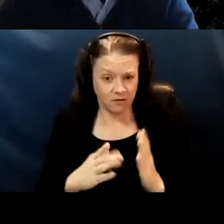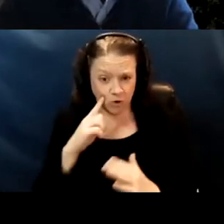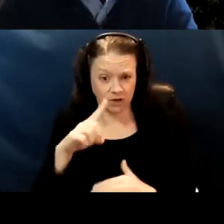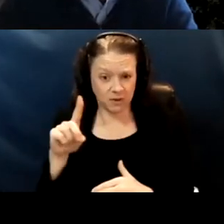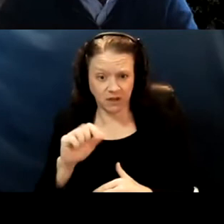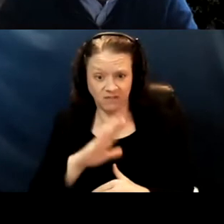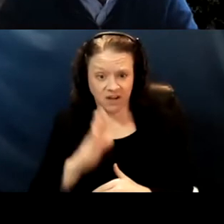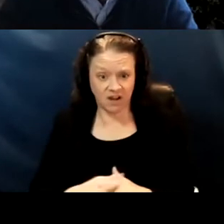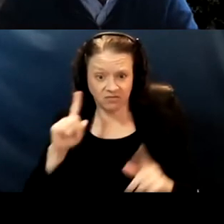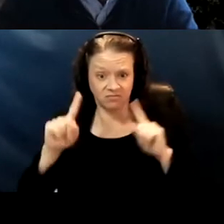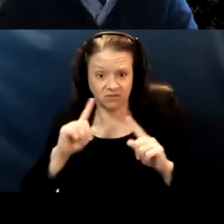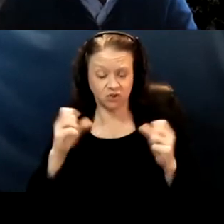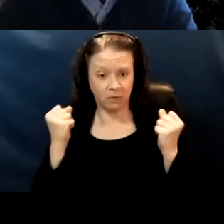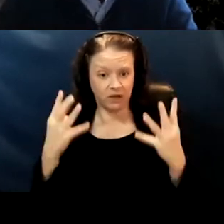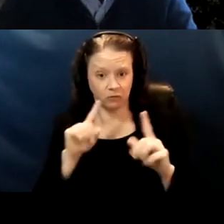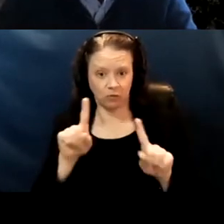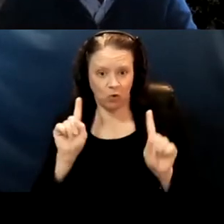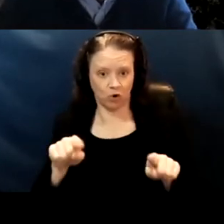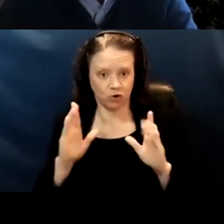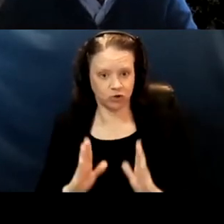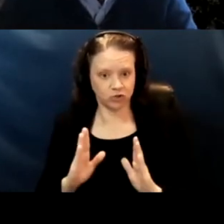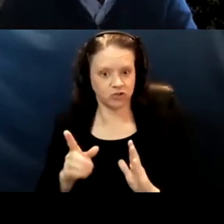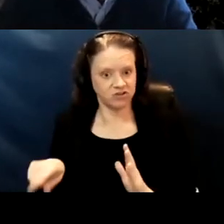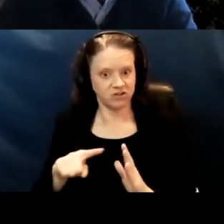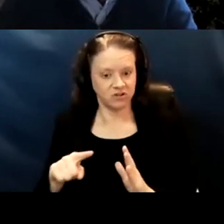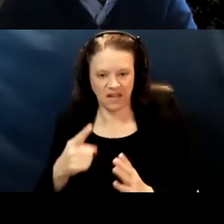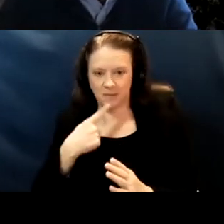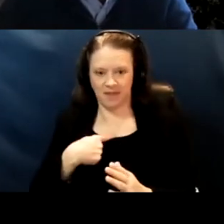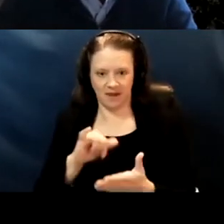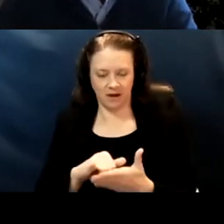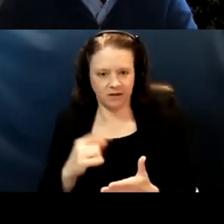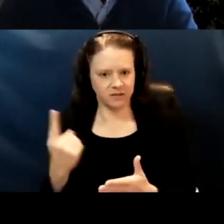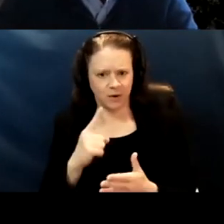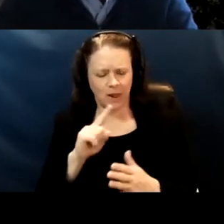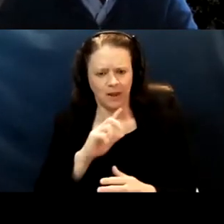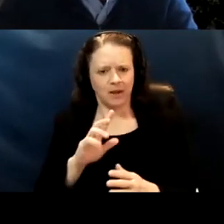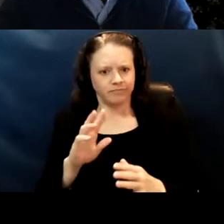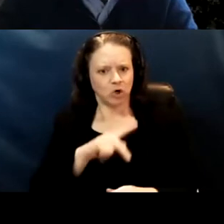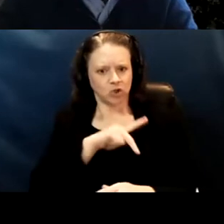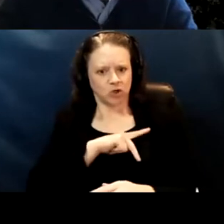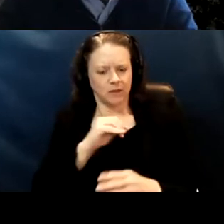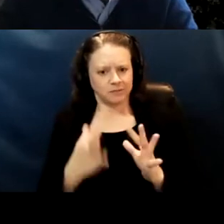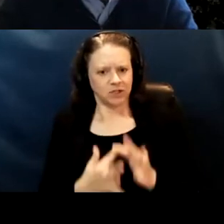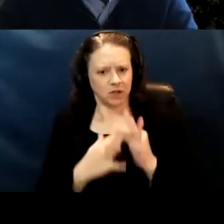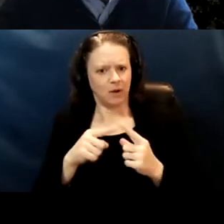So there's something very personal and very ubiquitous about the story. And I don't think we would have had the progress that we did